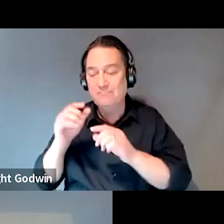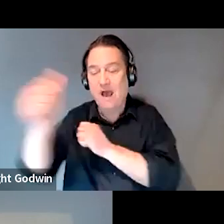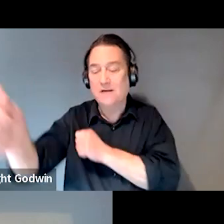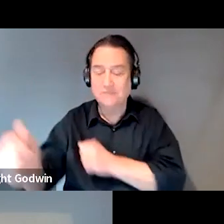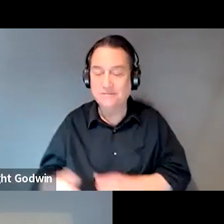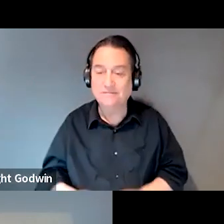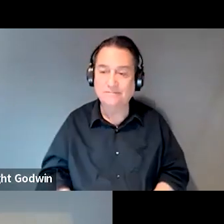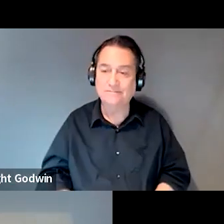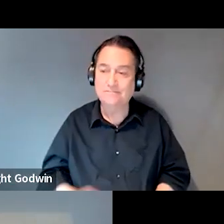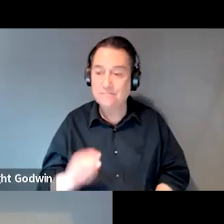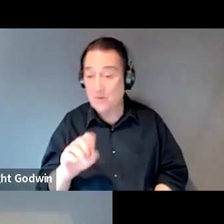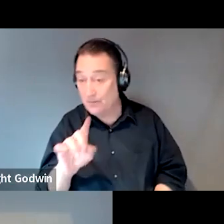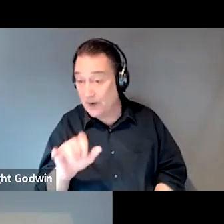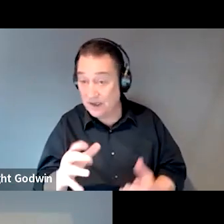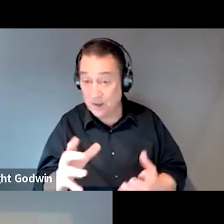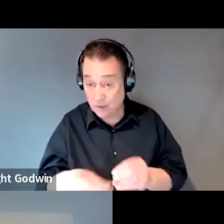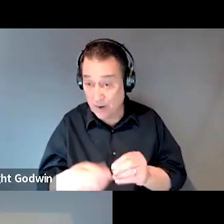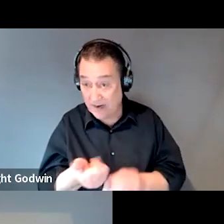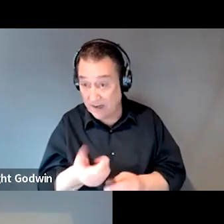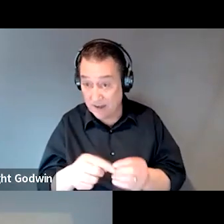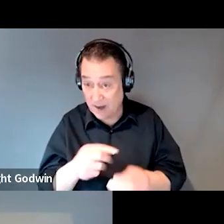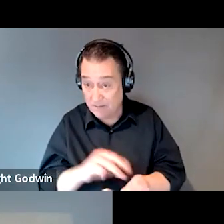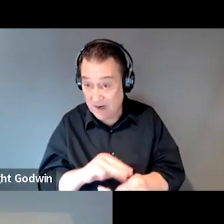Brandy, did you have anything you wanted to add about medical records strategies?